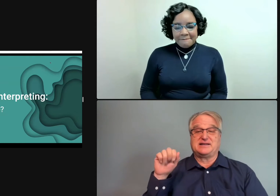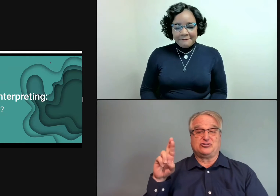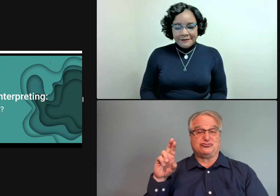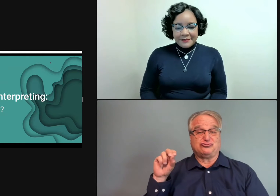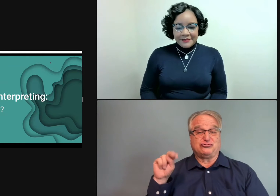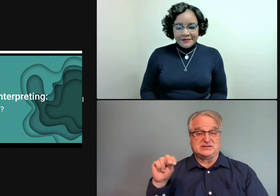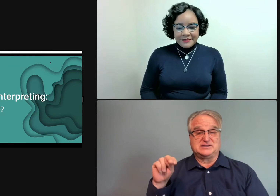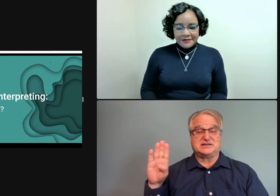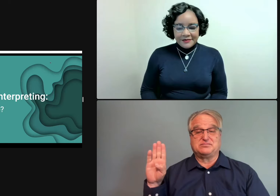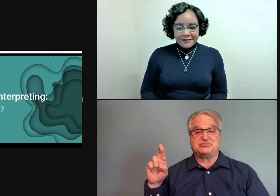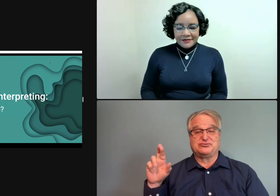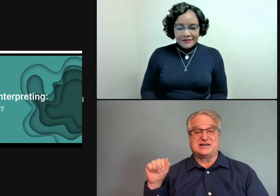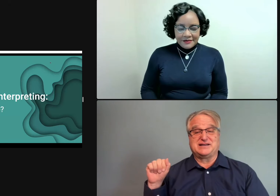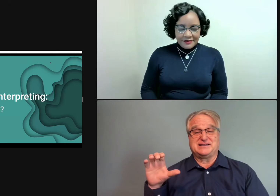is interpreter by the name of Aaron Brace.